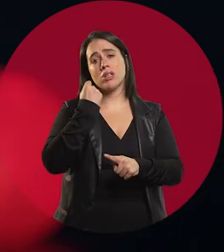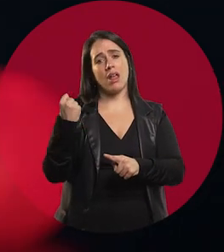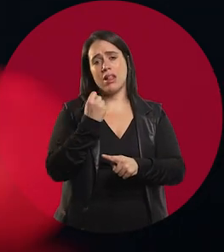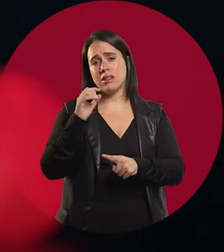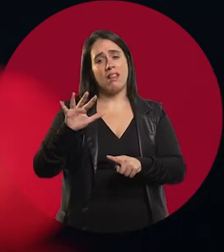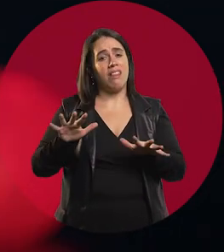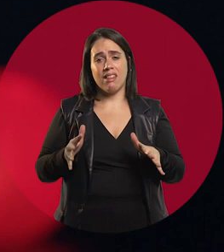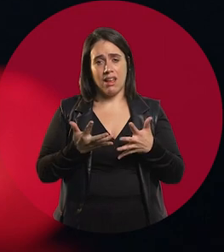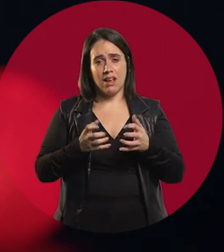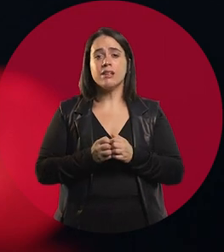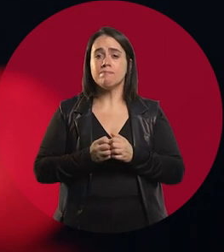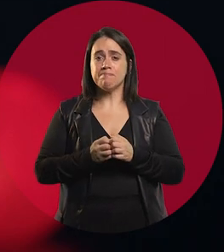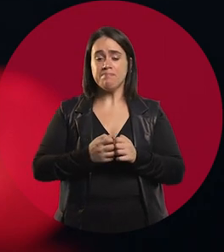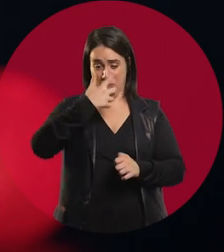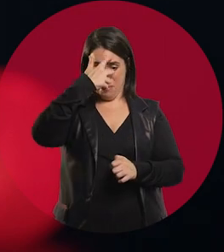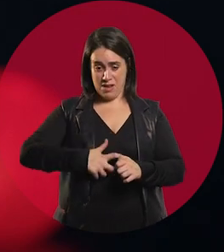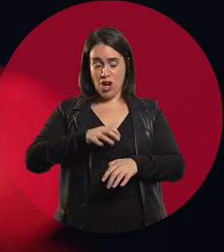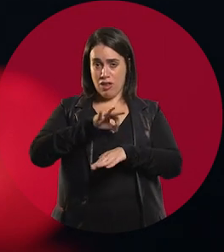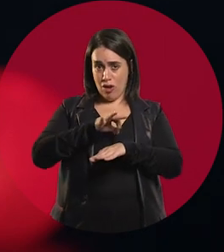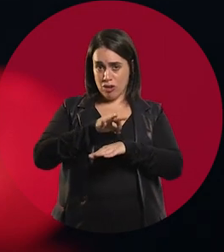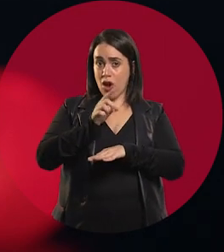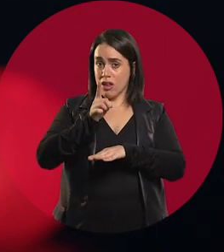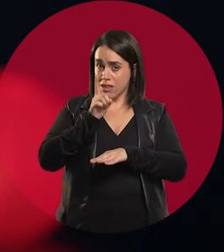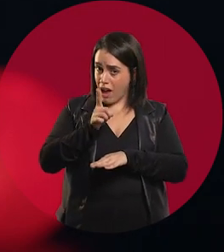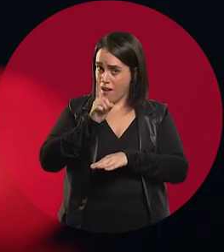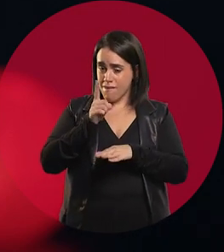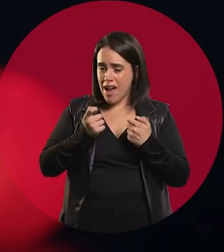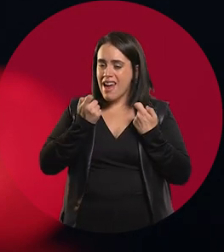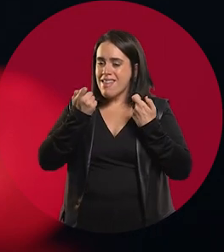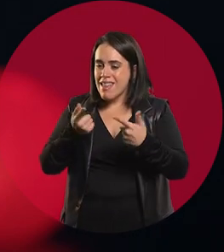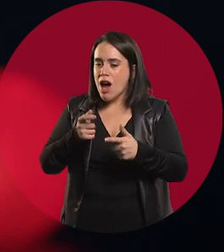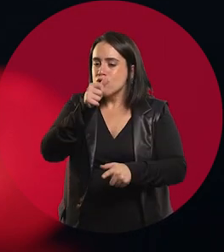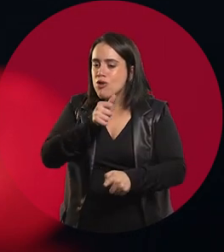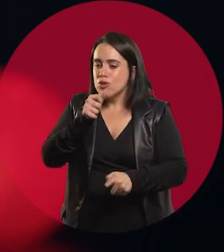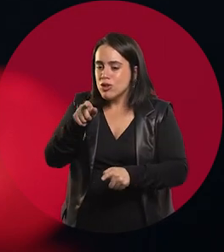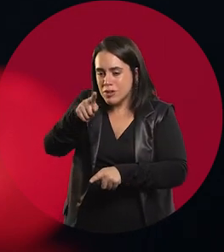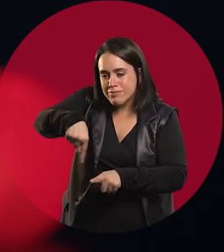that one is essentially there to improve the lives of others.